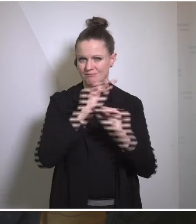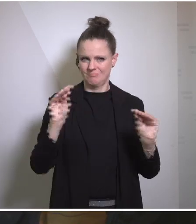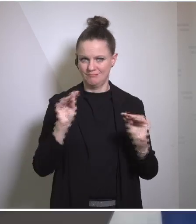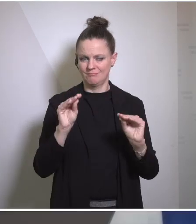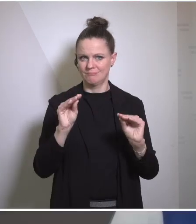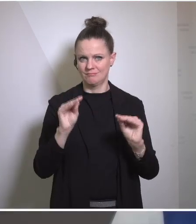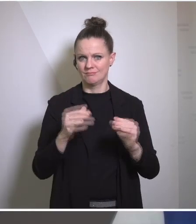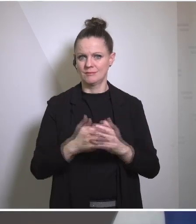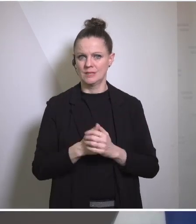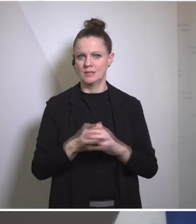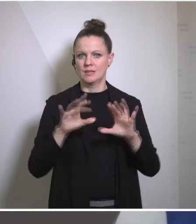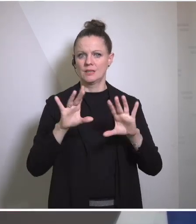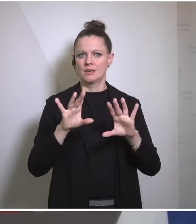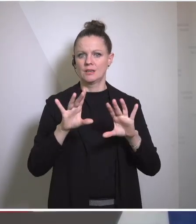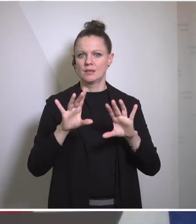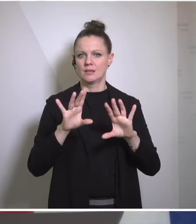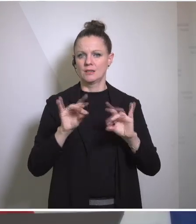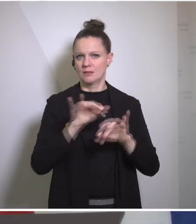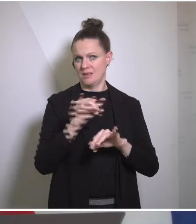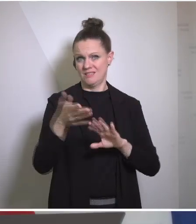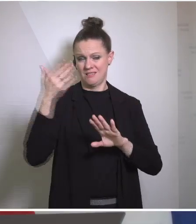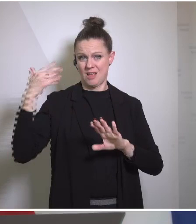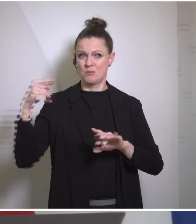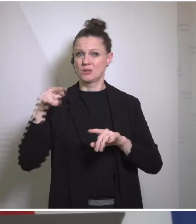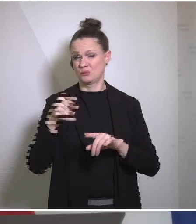10 days ago, in the Middle East and I had discussions on this issue among them with